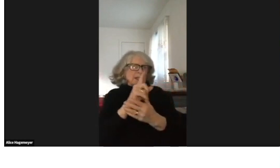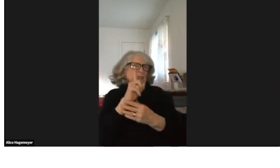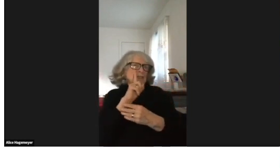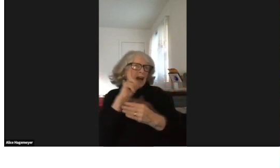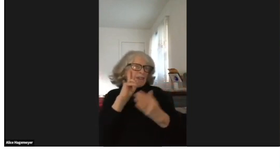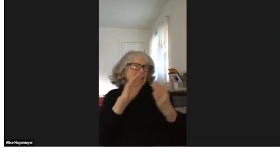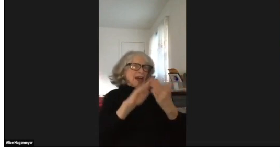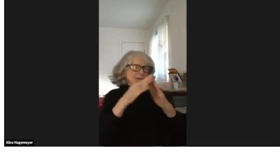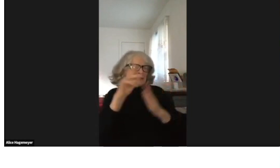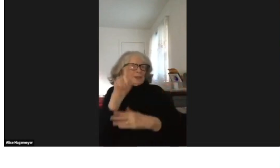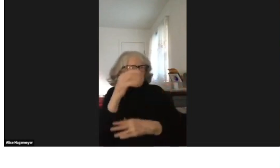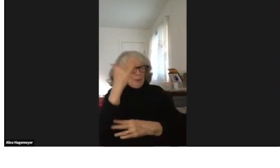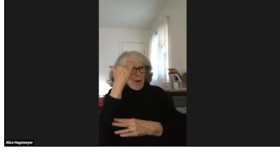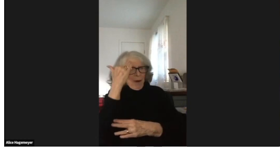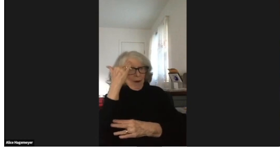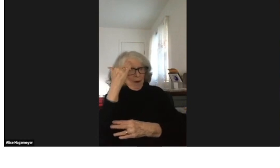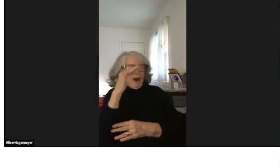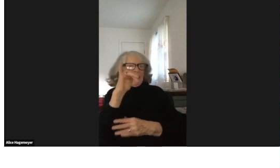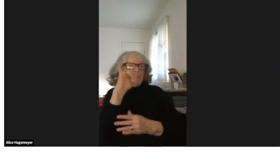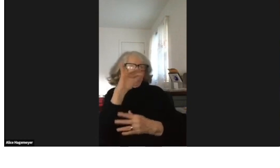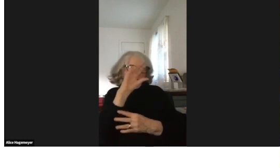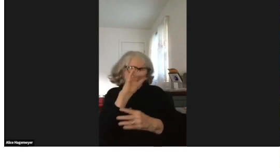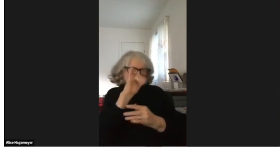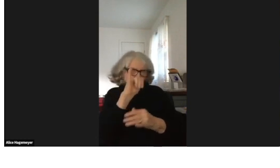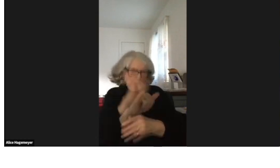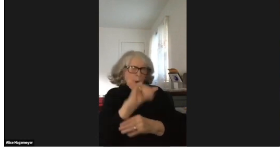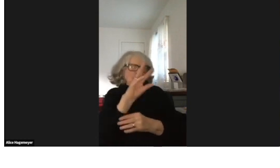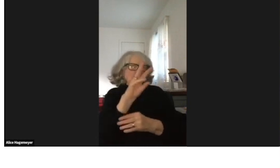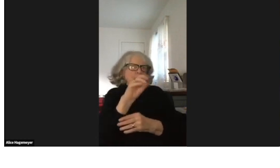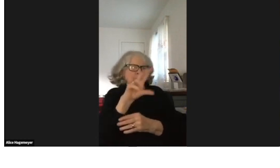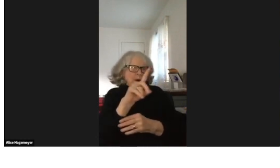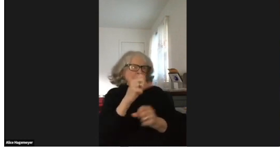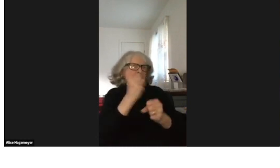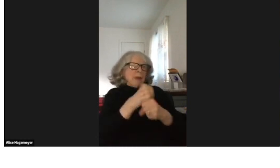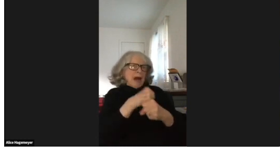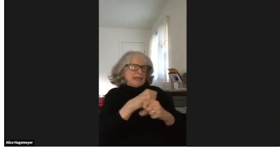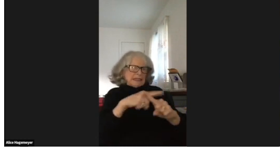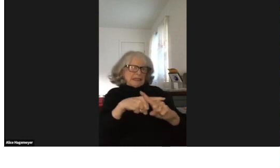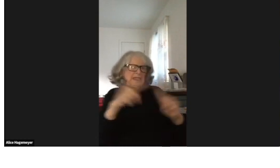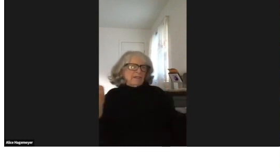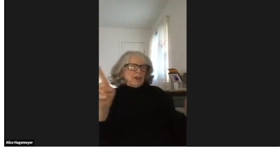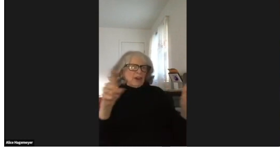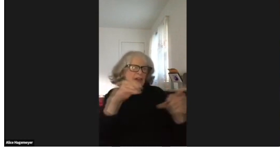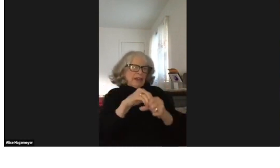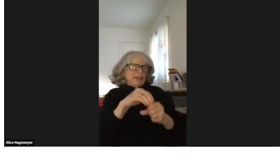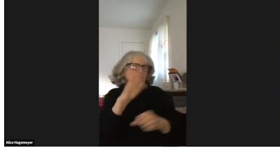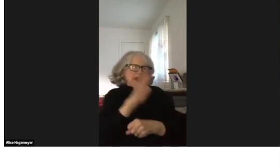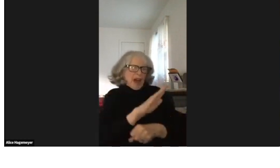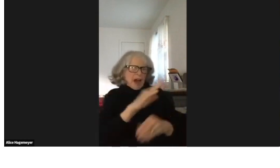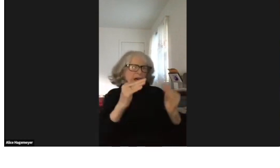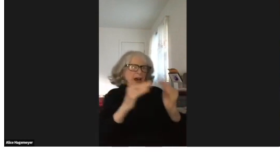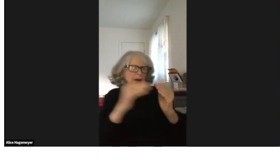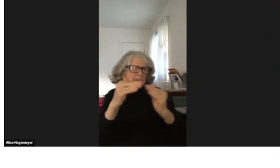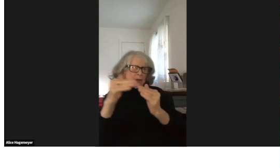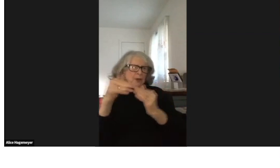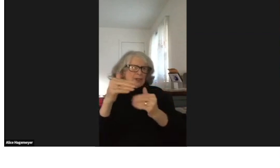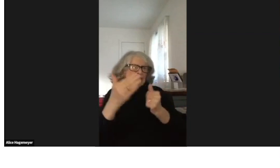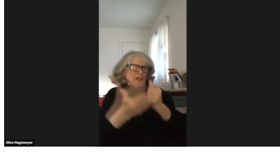And the deaf community should know because you can make a difference